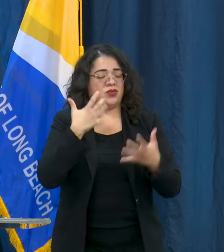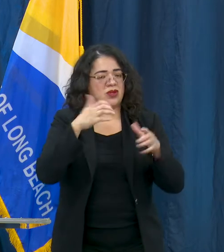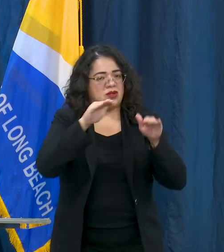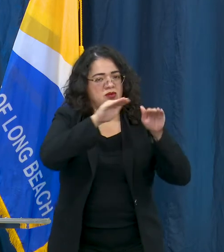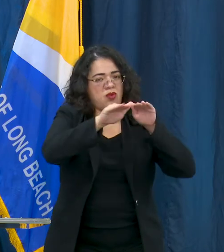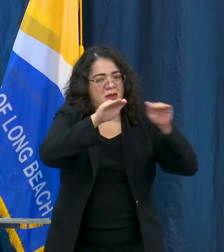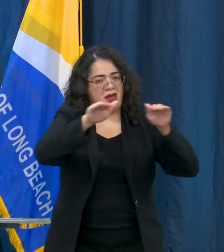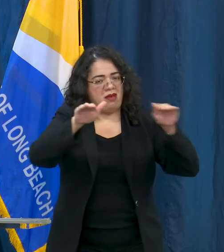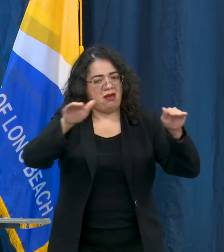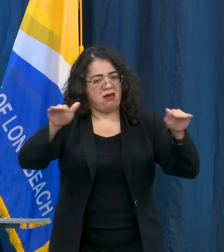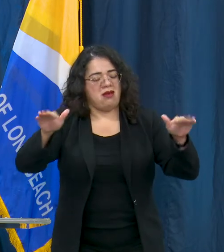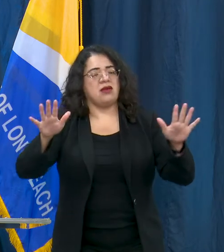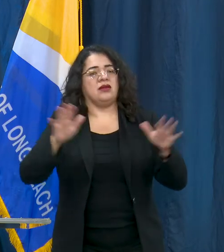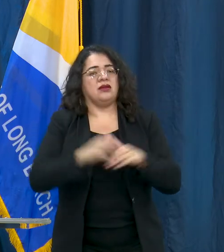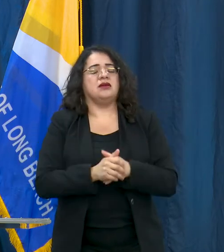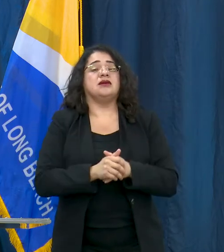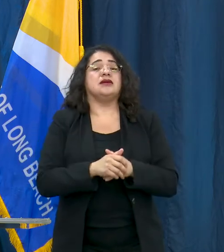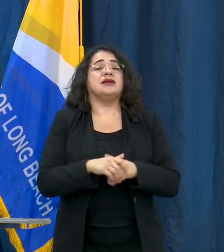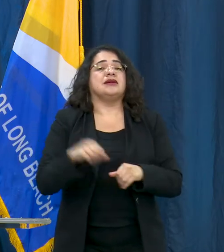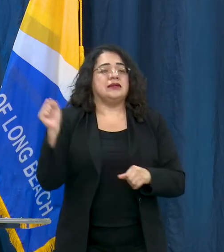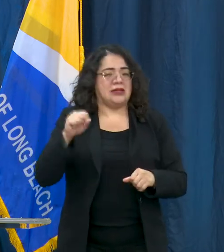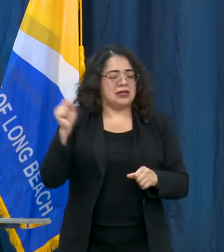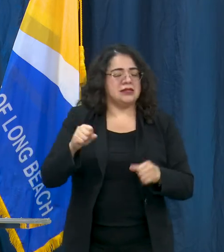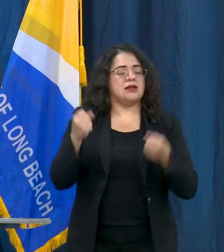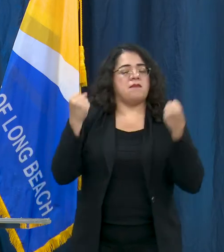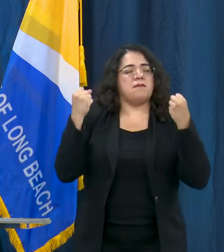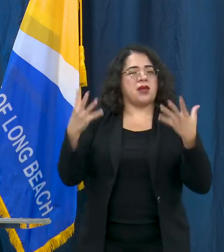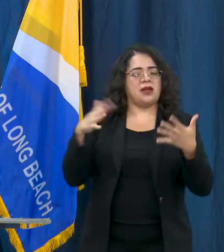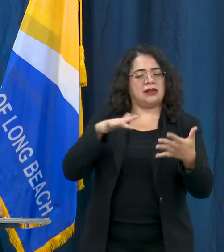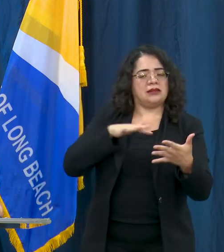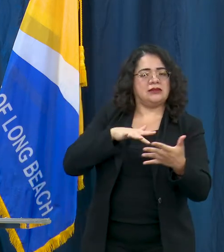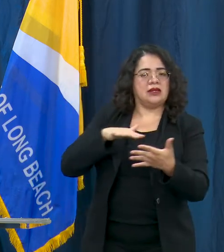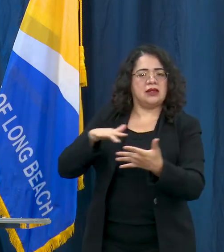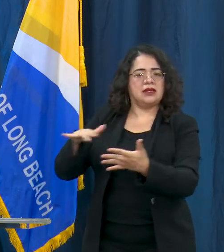a series of studies that have come out recently and Dr. Davis and others